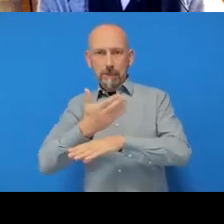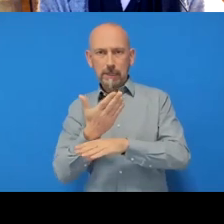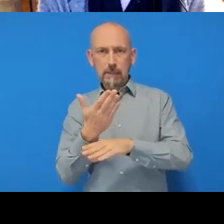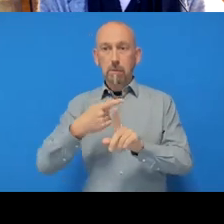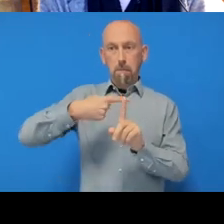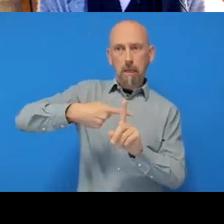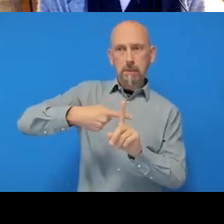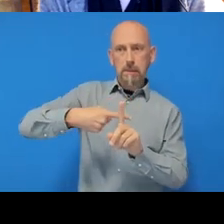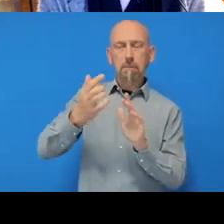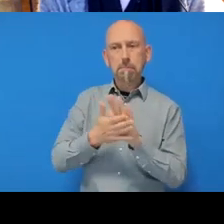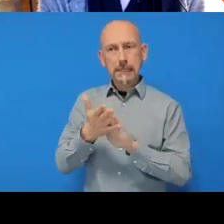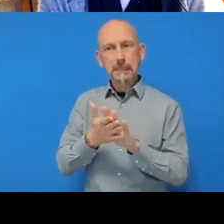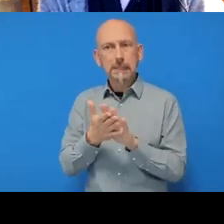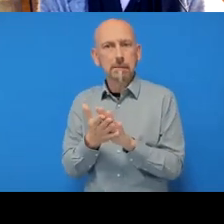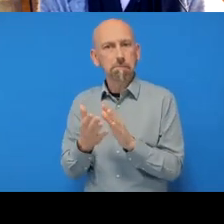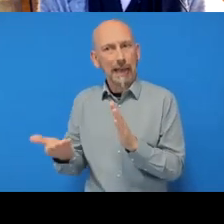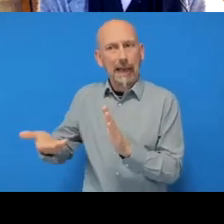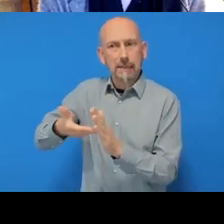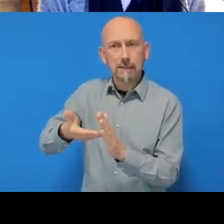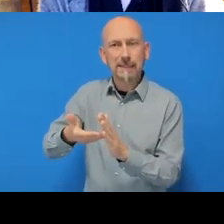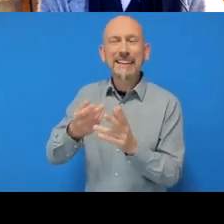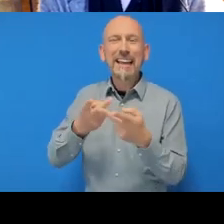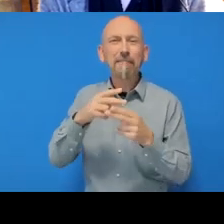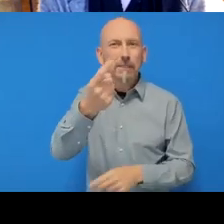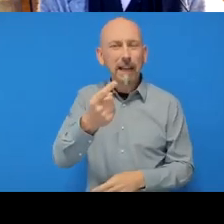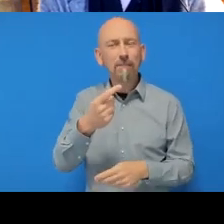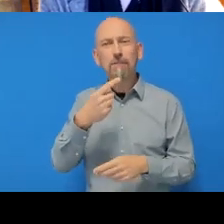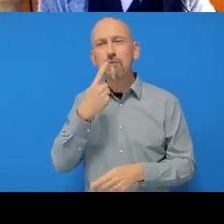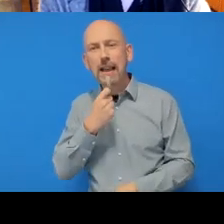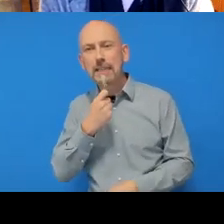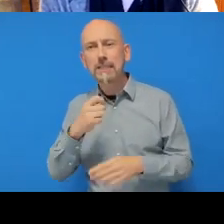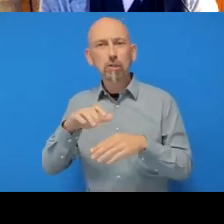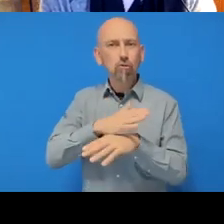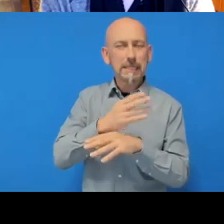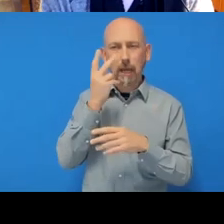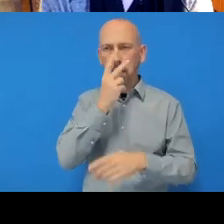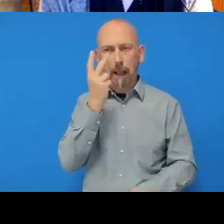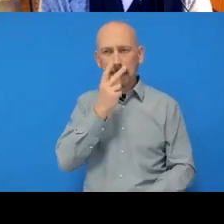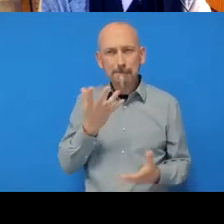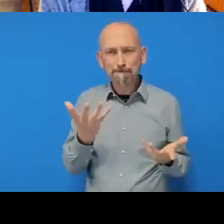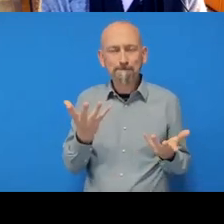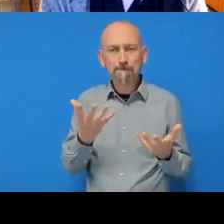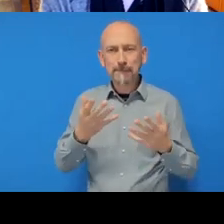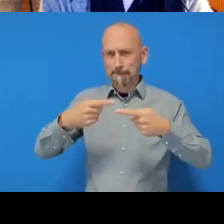If you're red-green colorblind you can use these columns here, so on the left is what's been added and on the right-